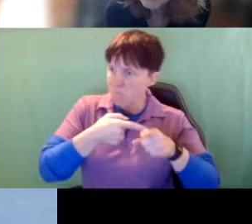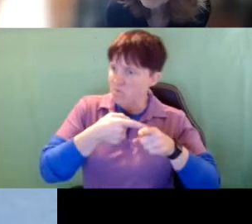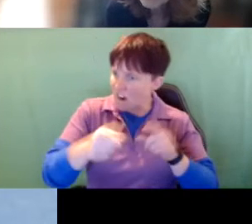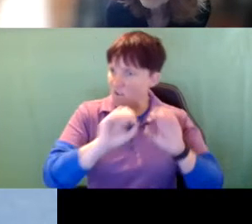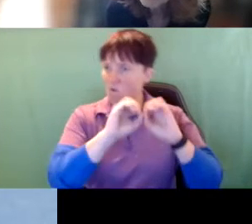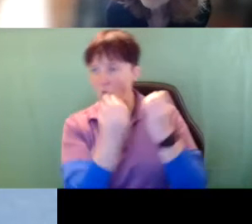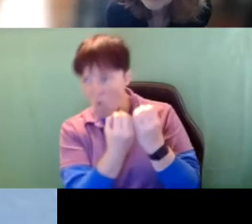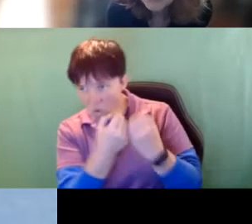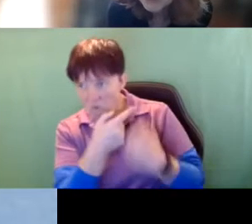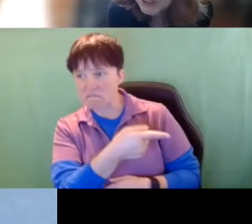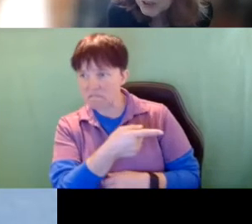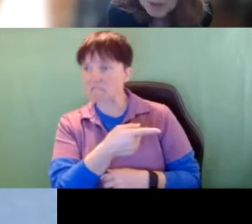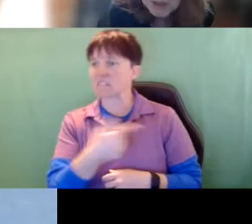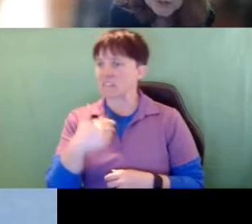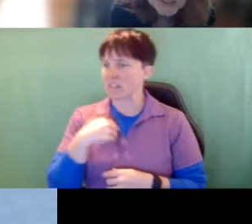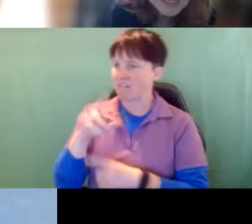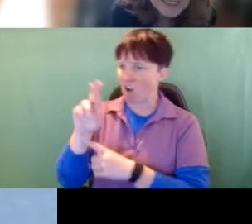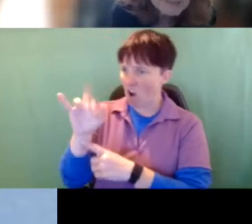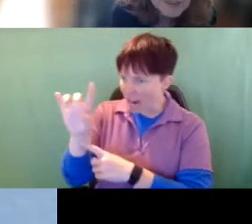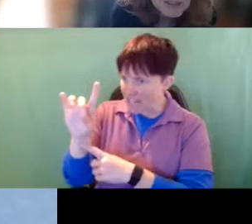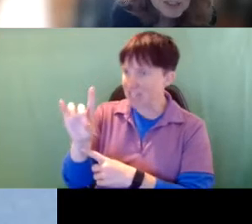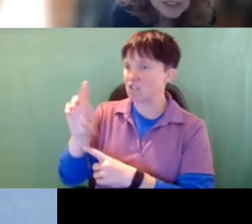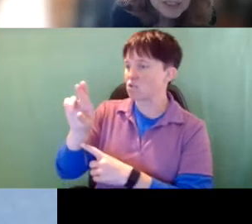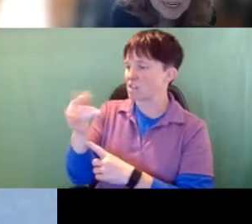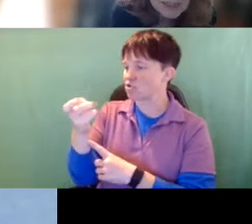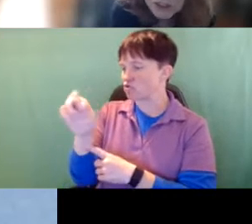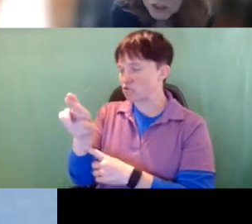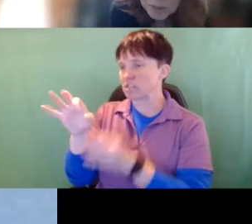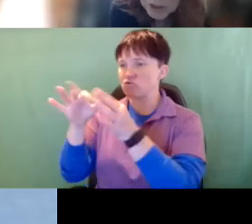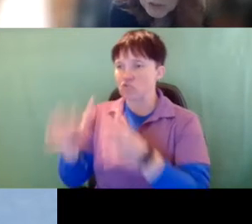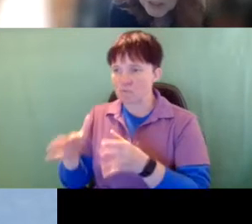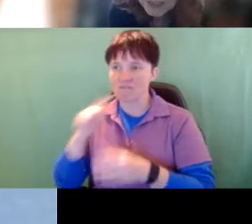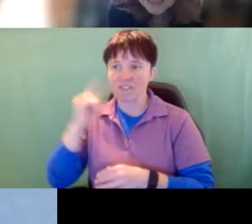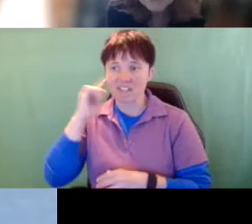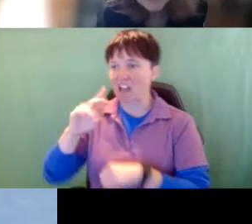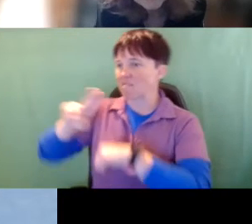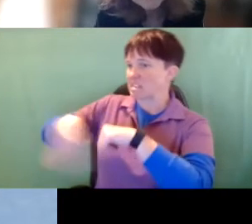there's the registered interpreters for the deaf there’s the national interpreters for the deaf